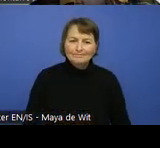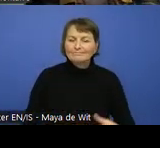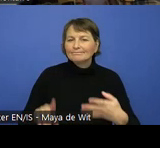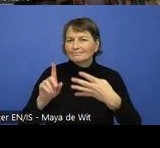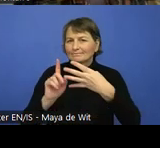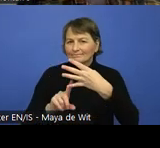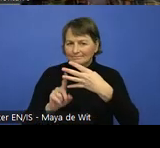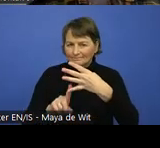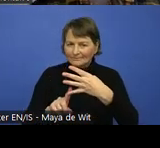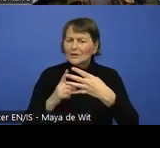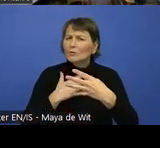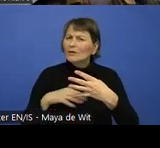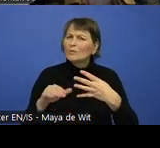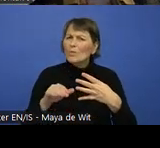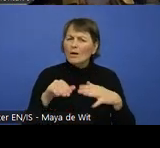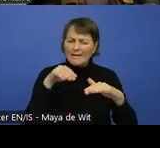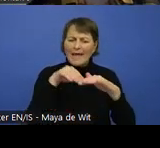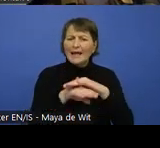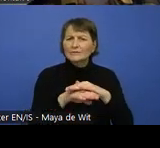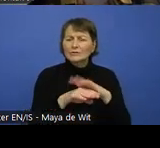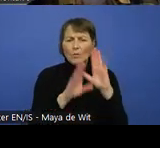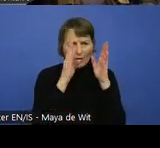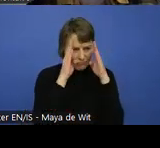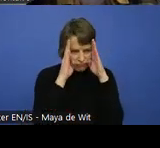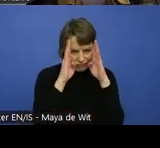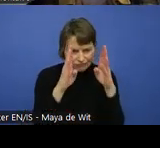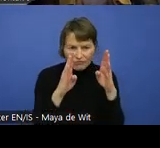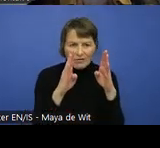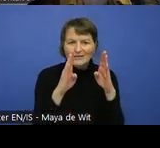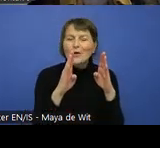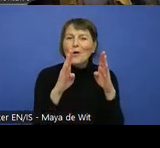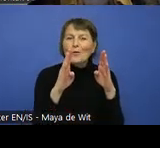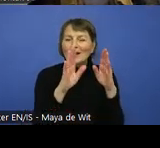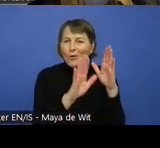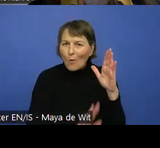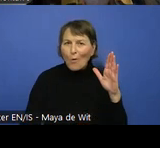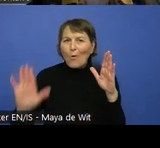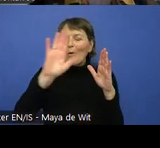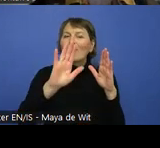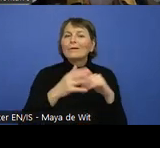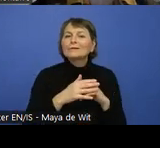So basically that's relating accessibility to other disciplines that interact with that.